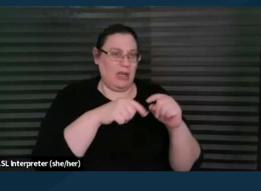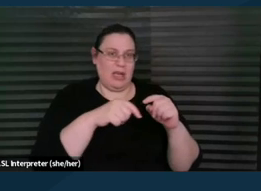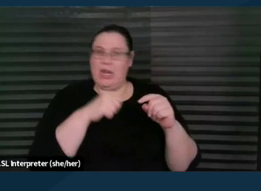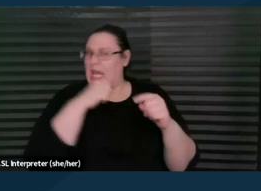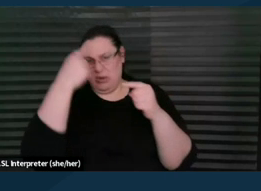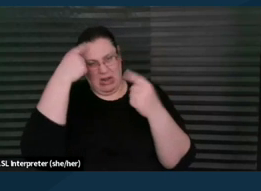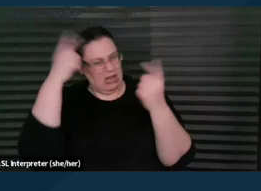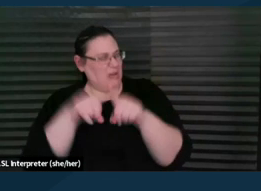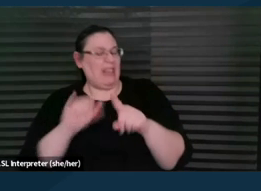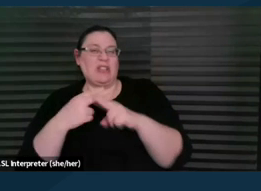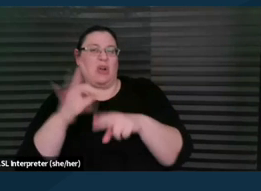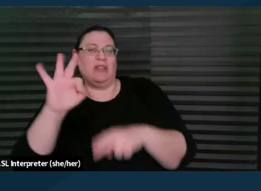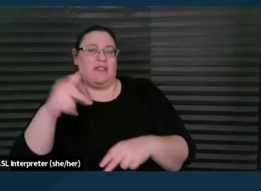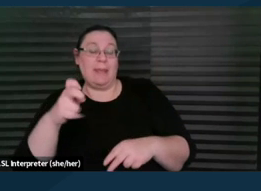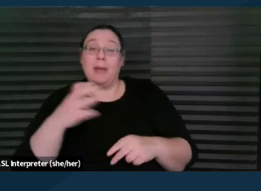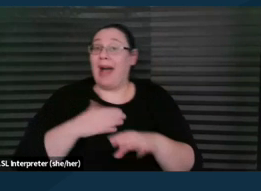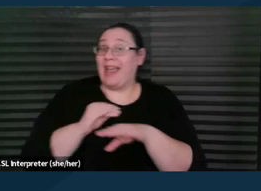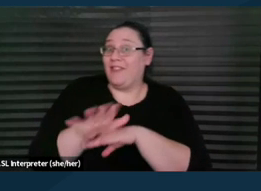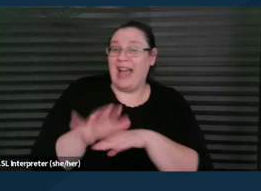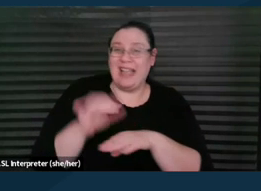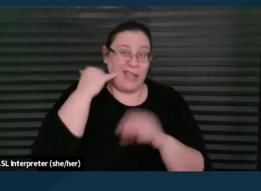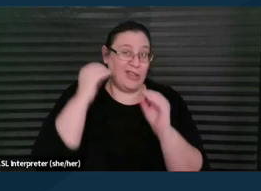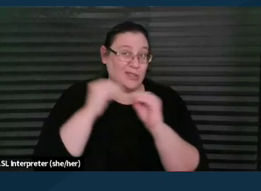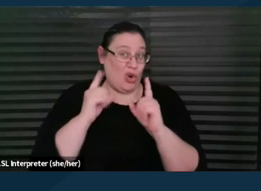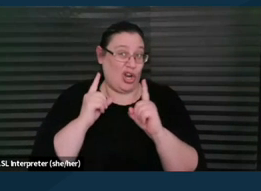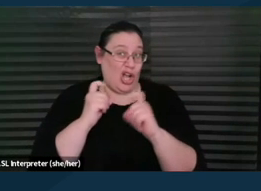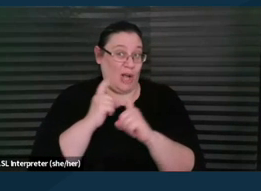My advice would be that when it starts to get more complex than something like that simple,